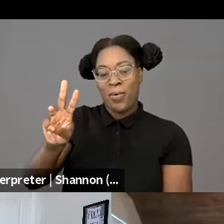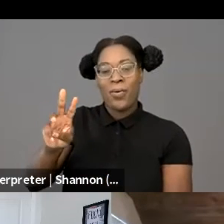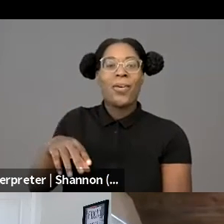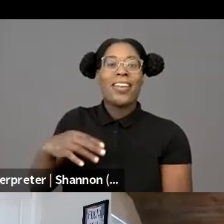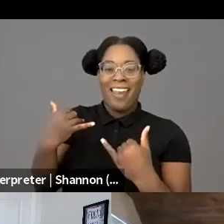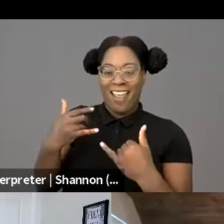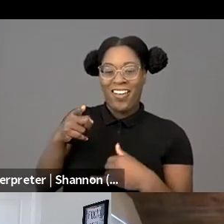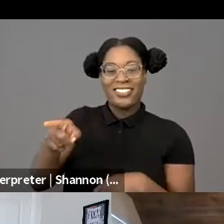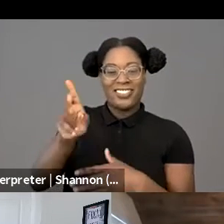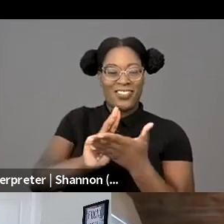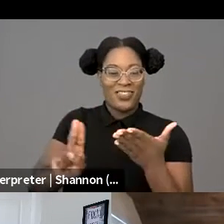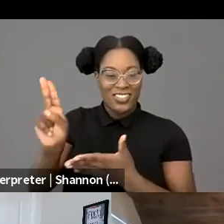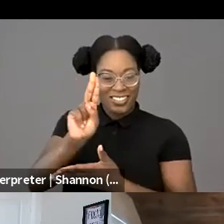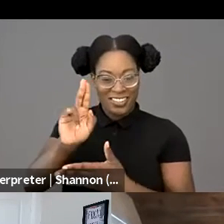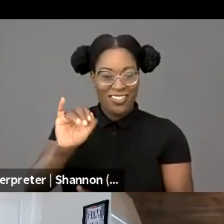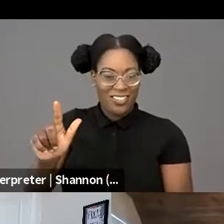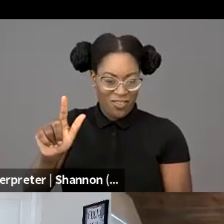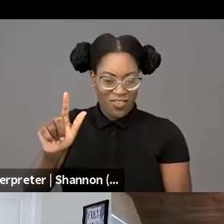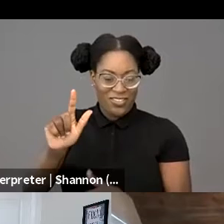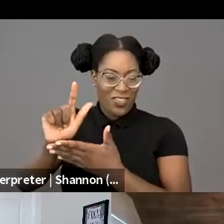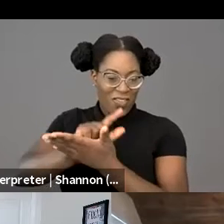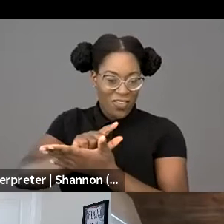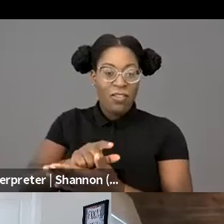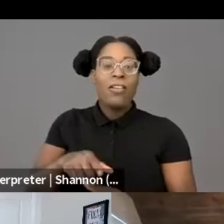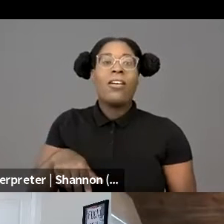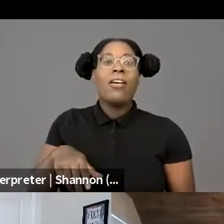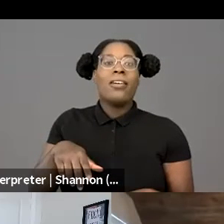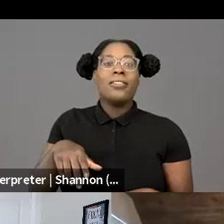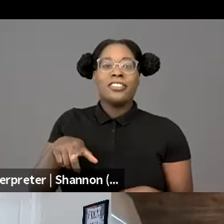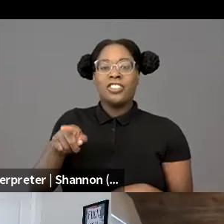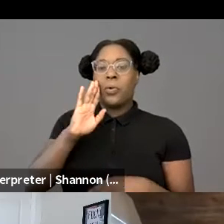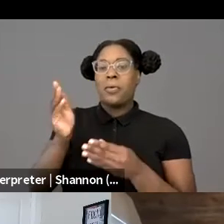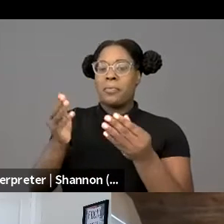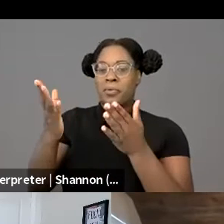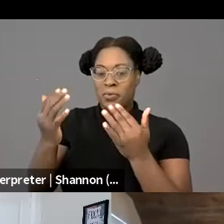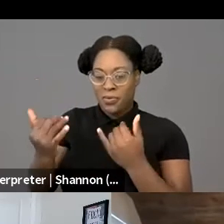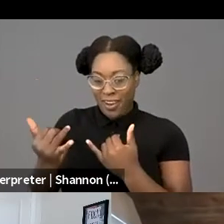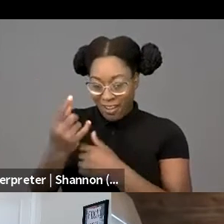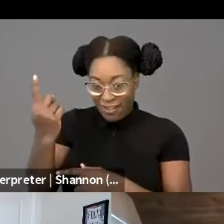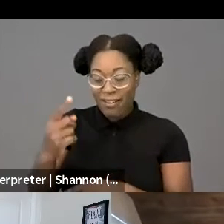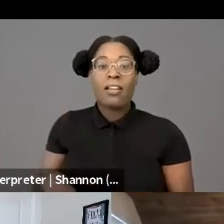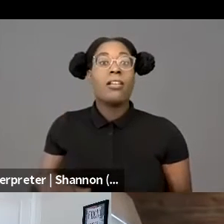and working, spending her summer at Berkeley, hopefully learning all kinds of cool things